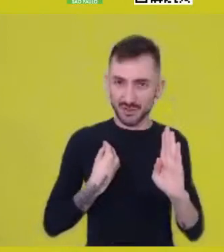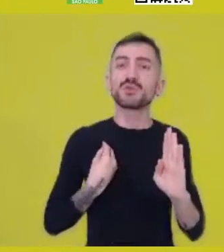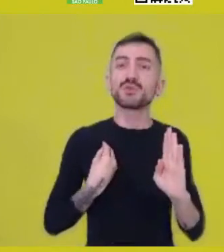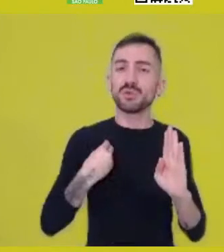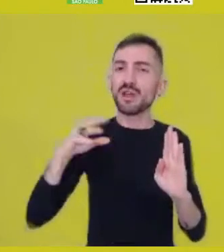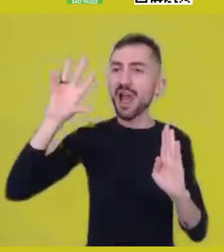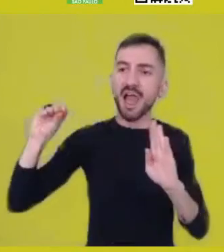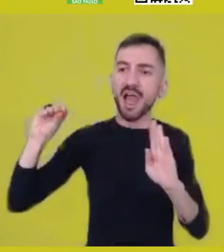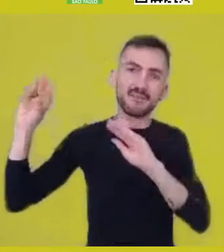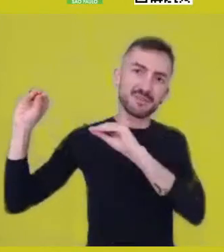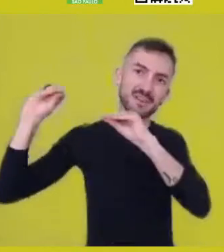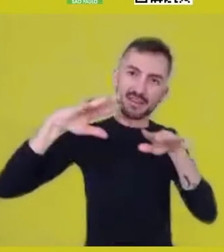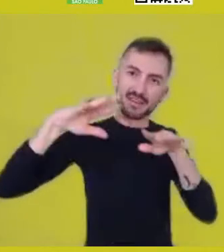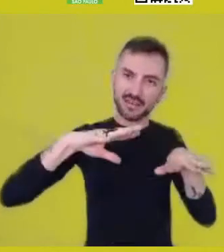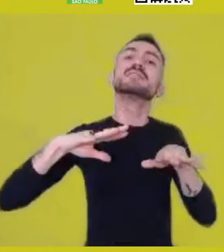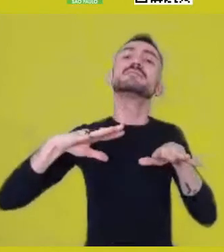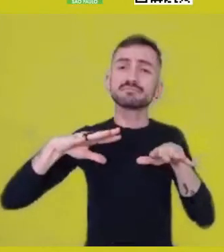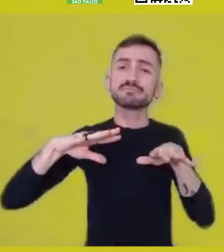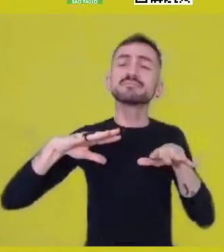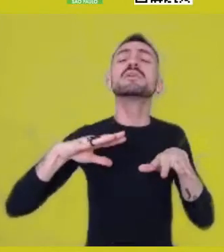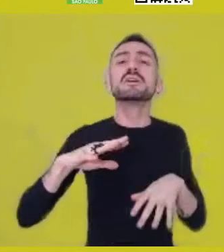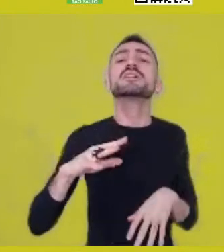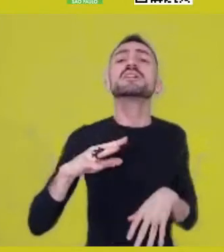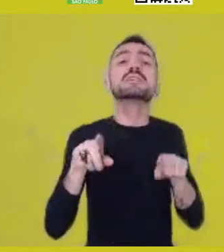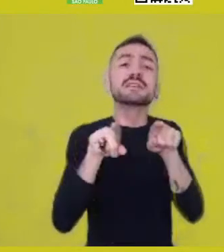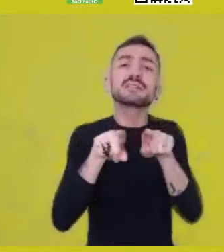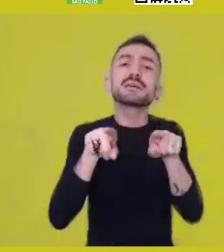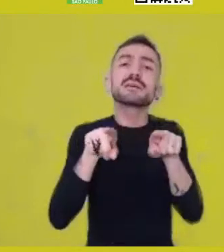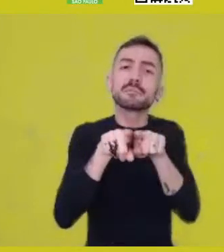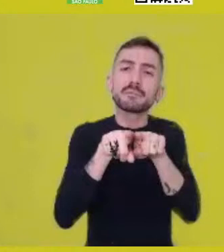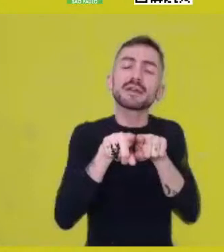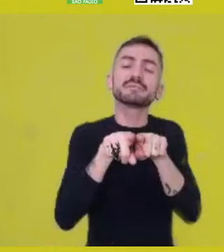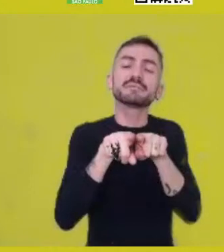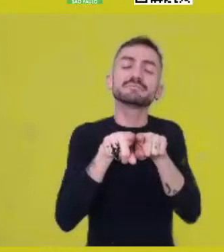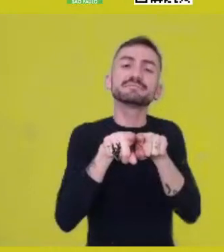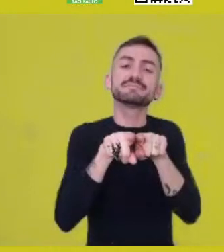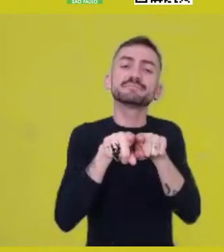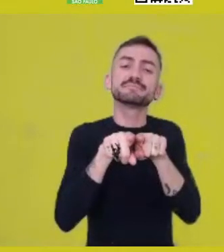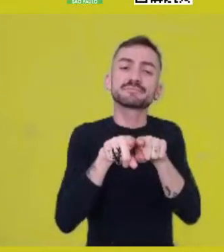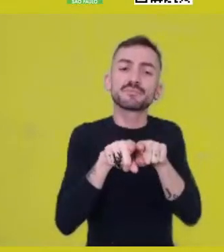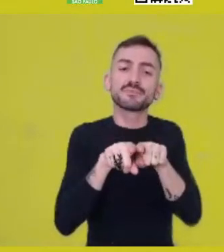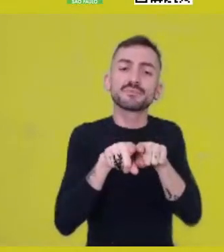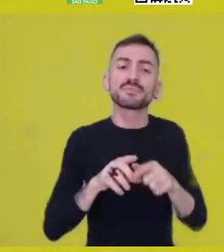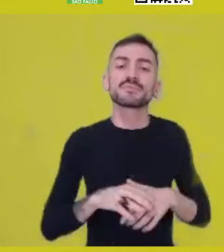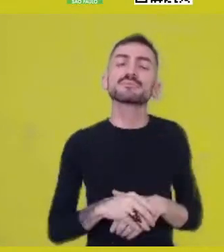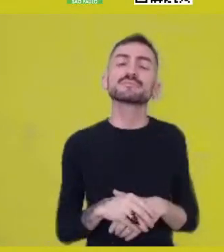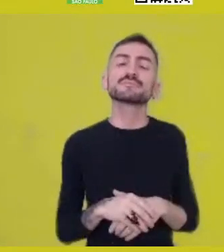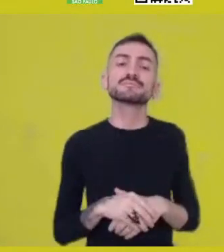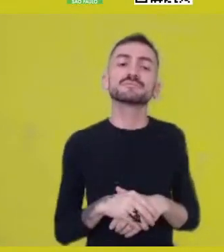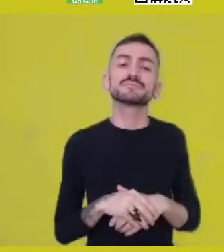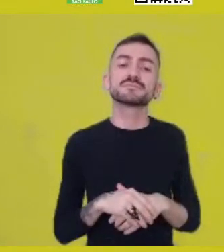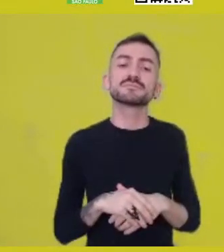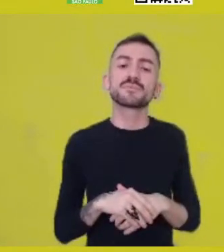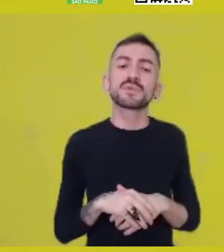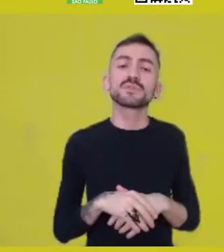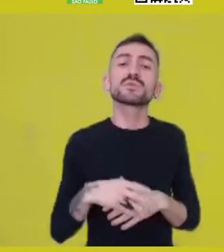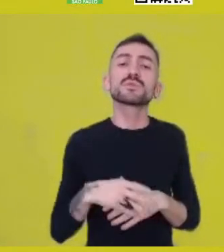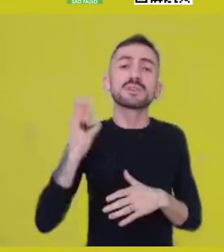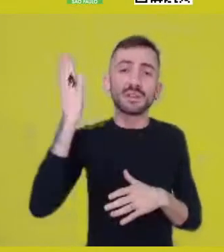as well as from references of what is commonly called Bantu,